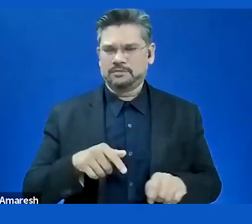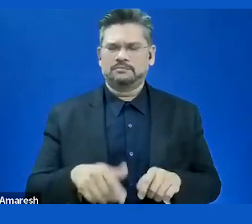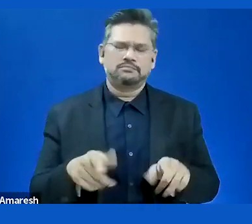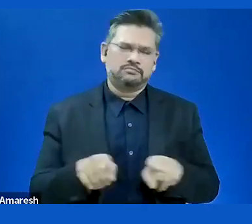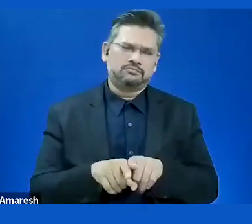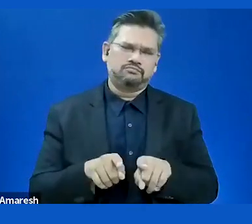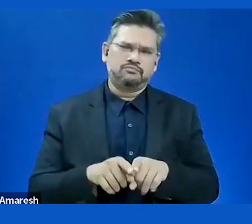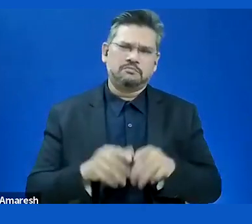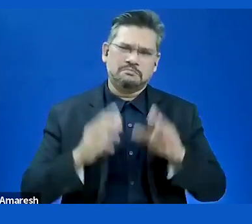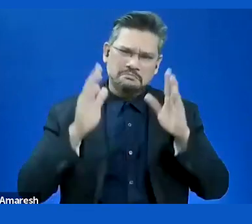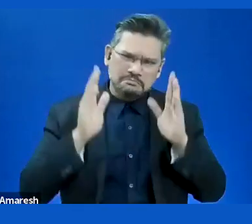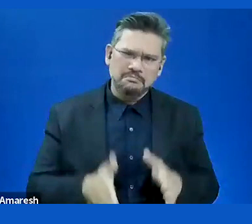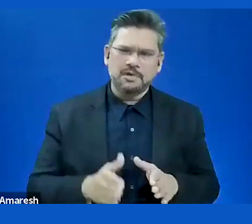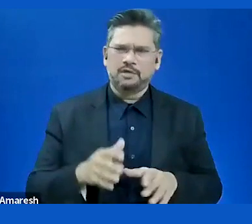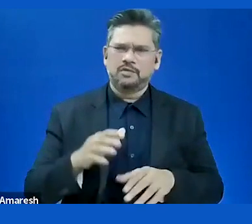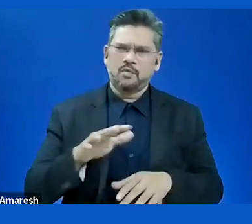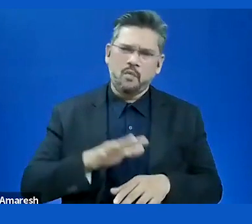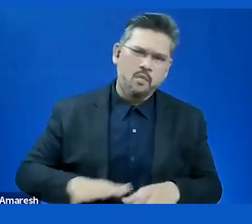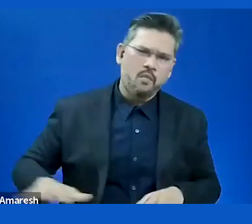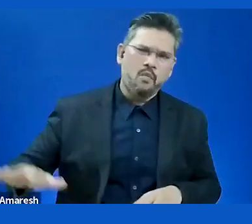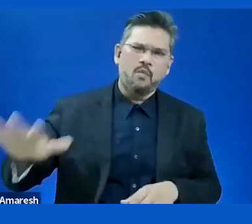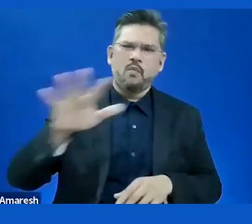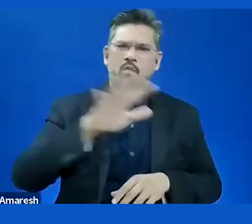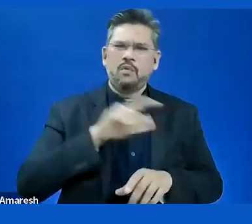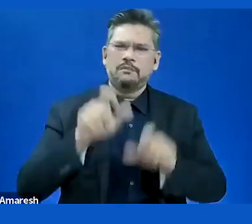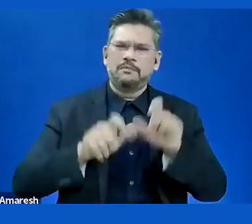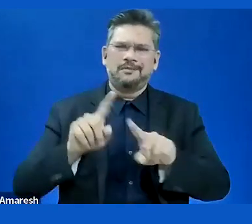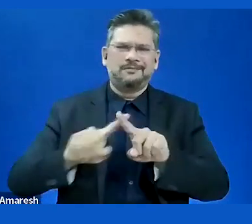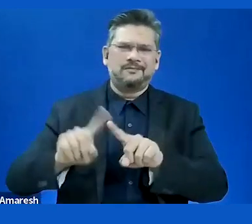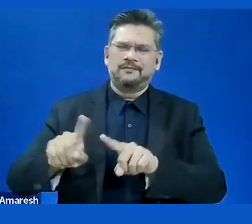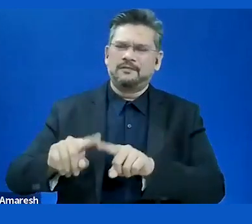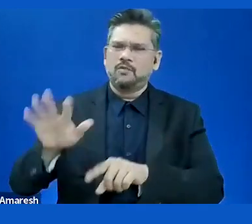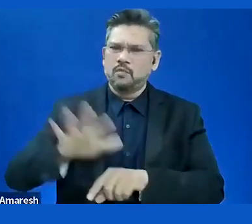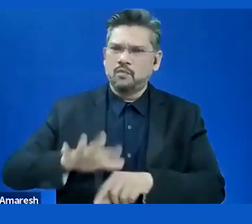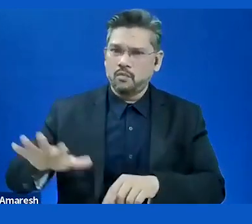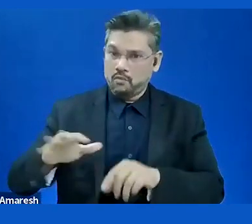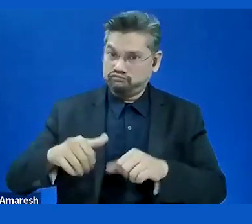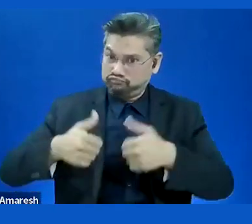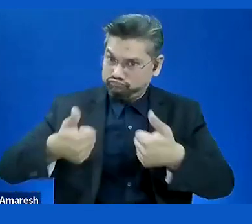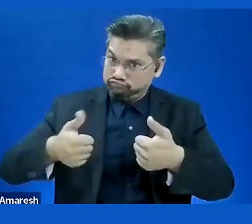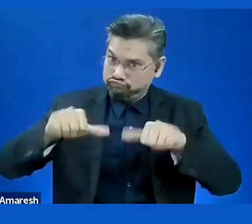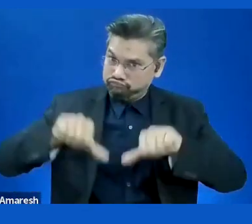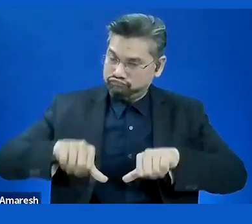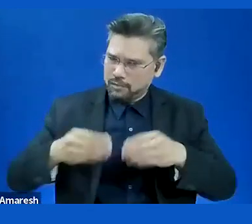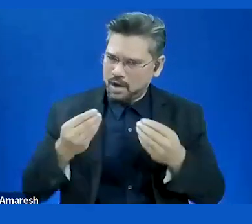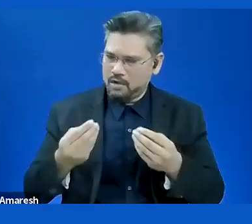is discussed, planned and implemented. Especially when it comes to digital accessibility,